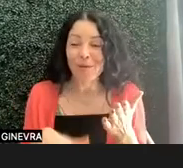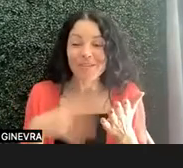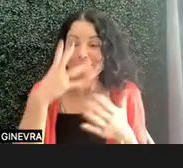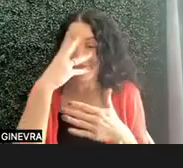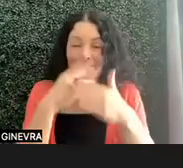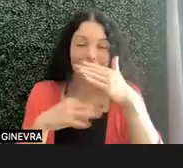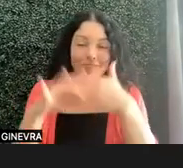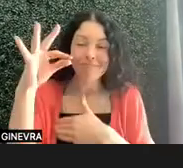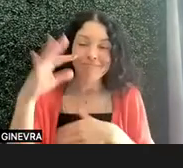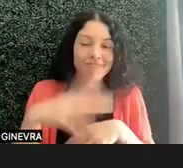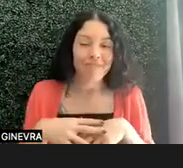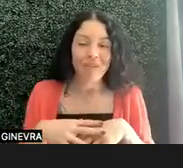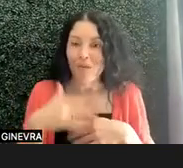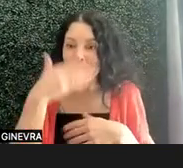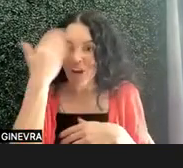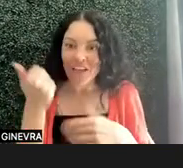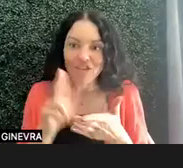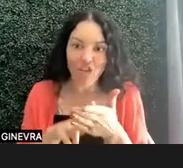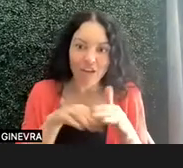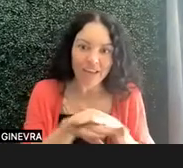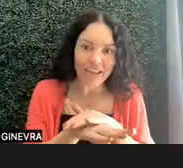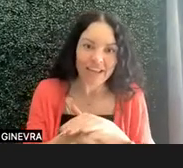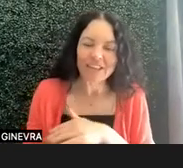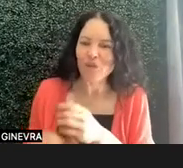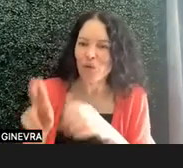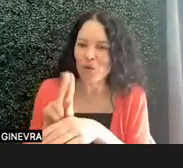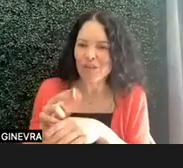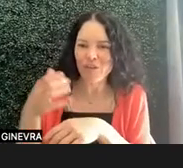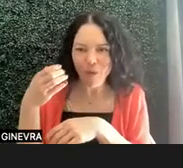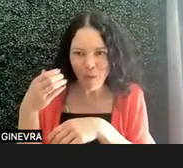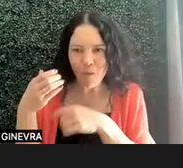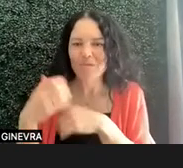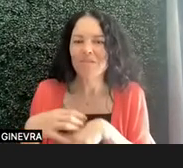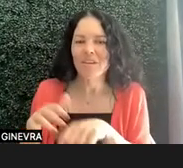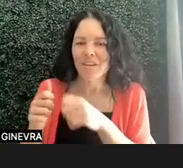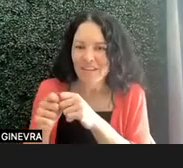able to use phone and text messages and meet them where they were was really helpful.